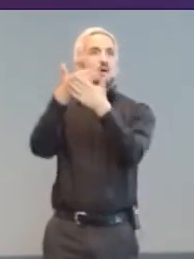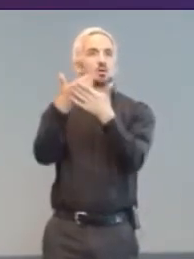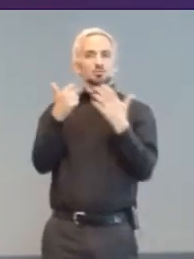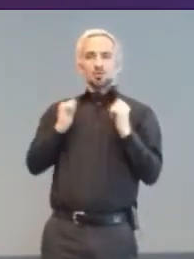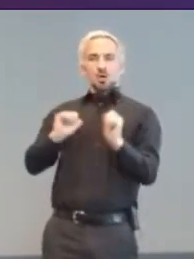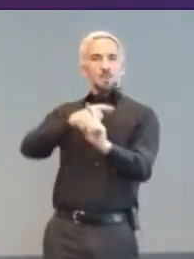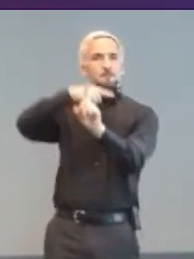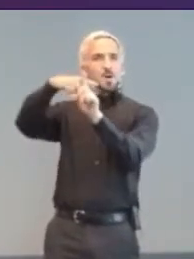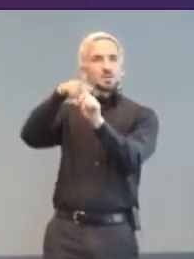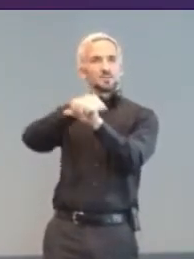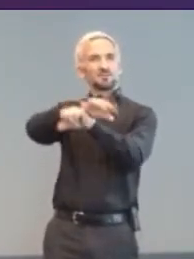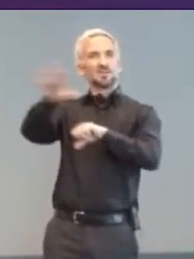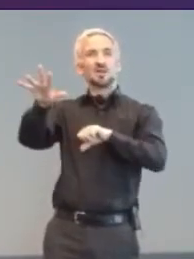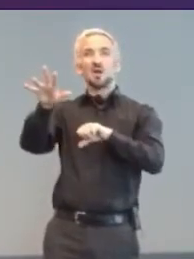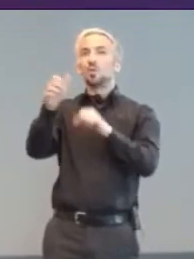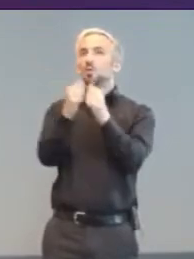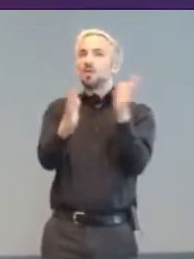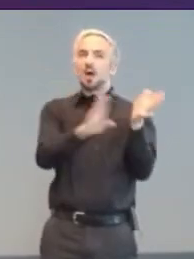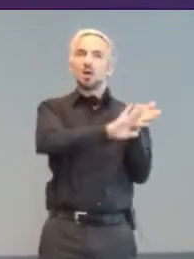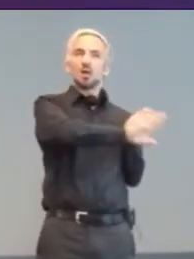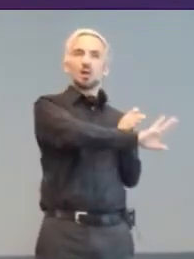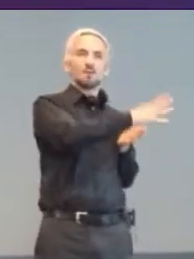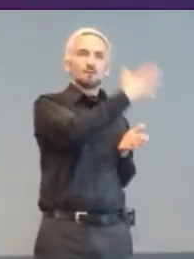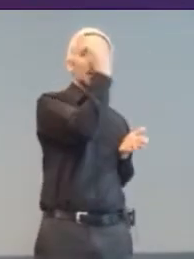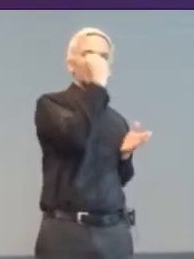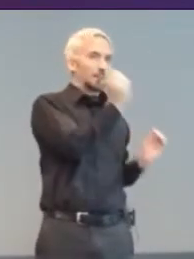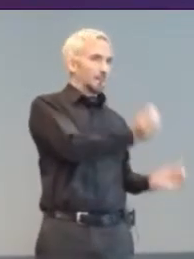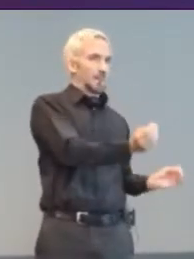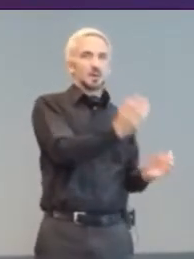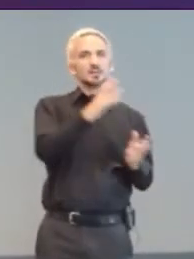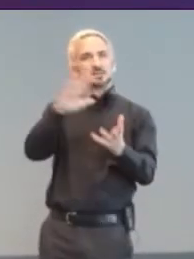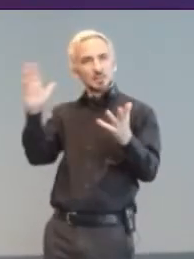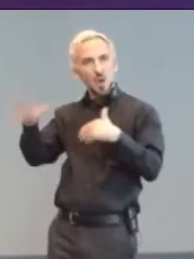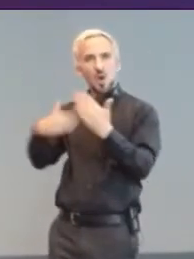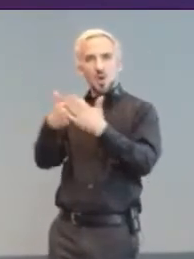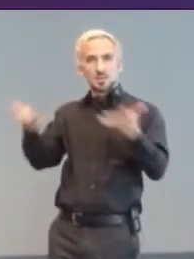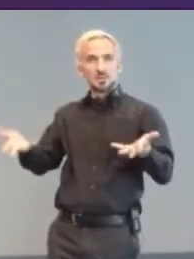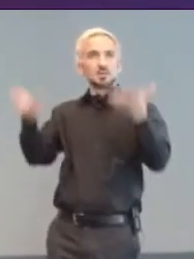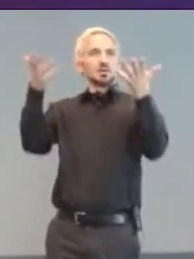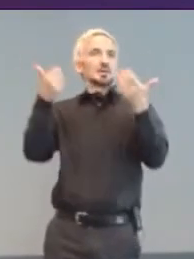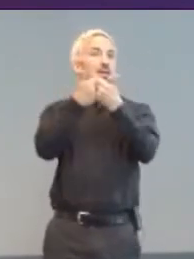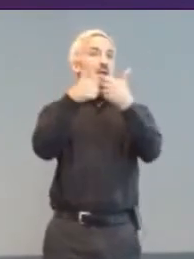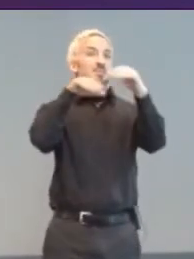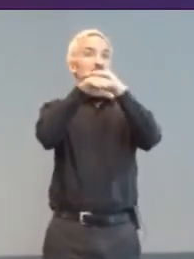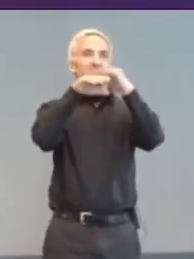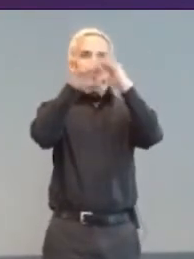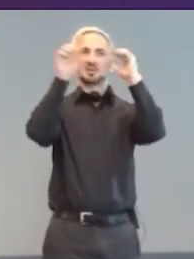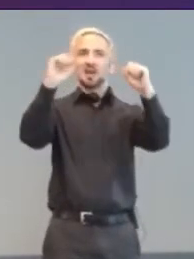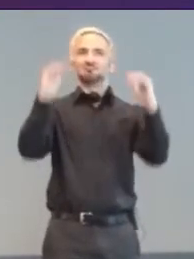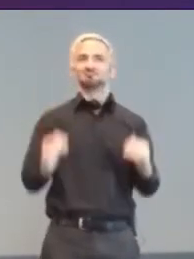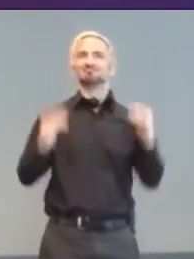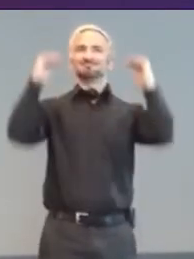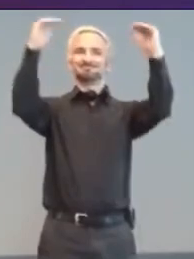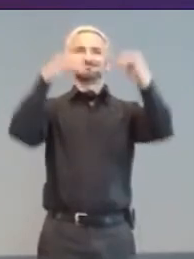you’ll be doing something special. Game Accessibility, big and small can be this.